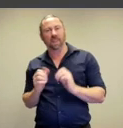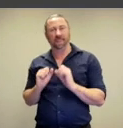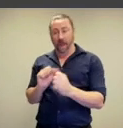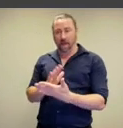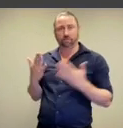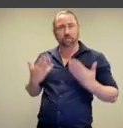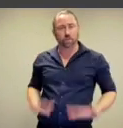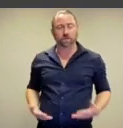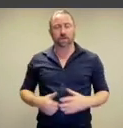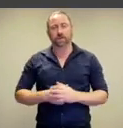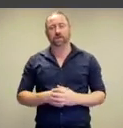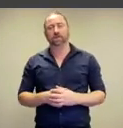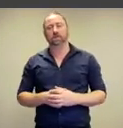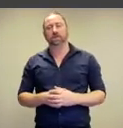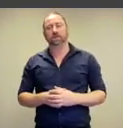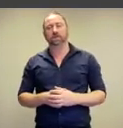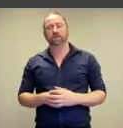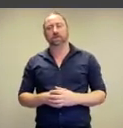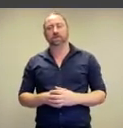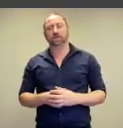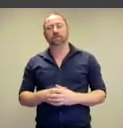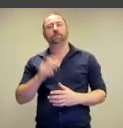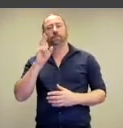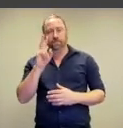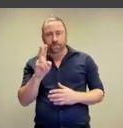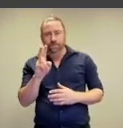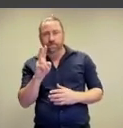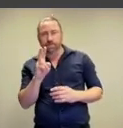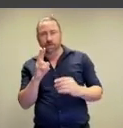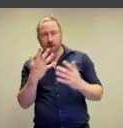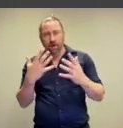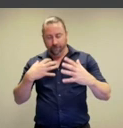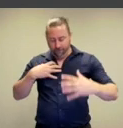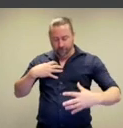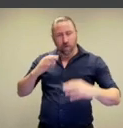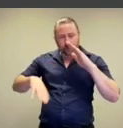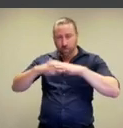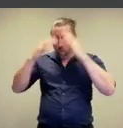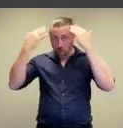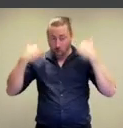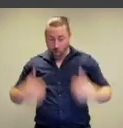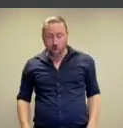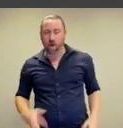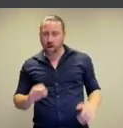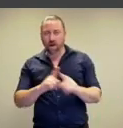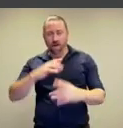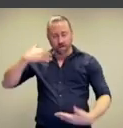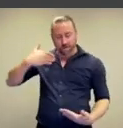In moving away from verisimilitude